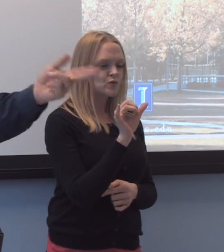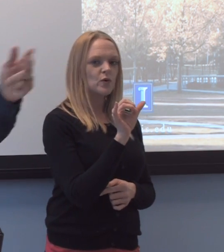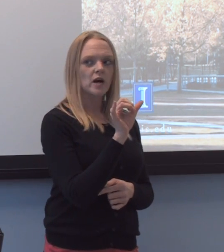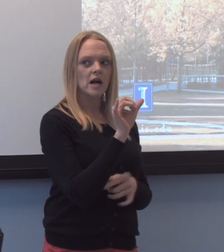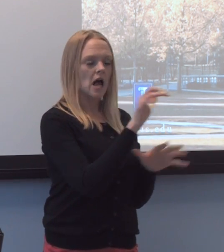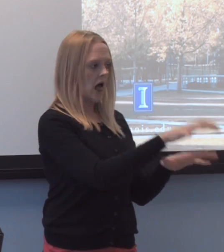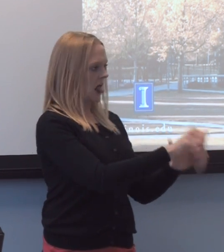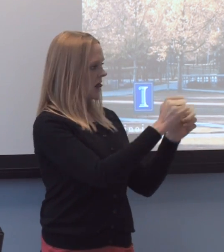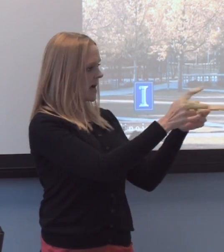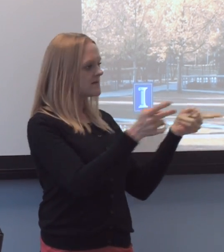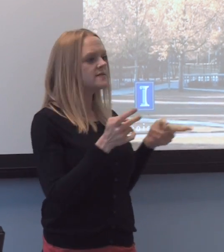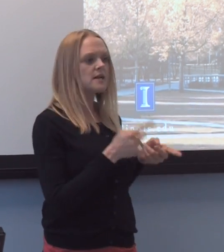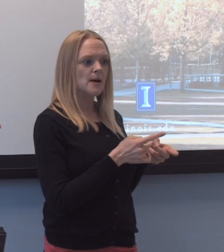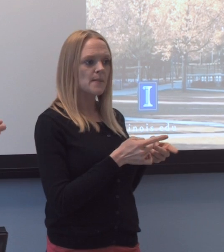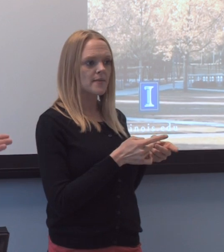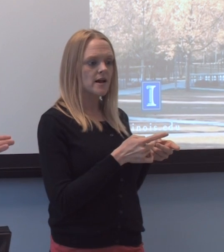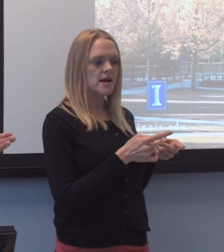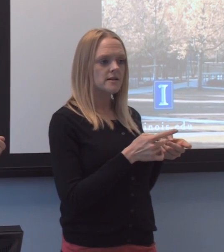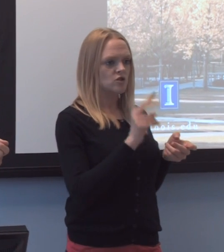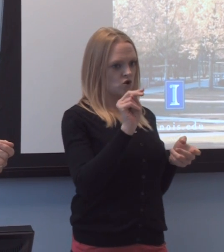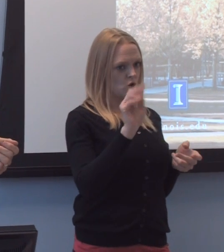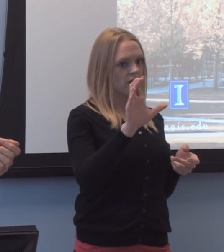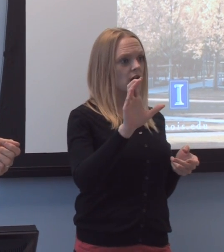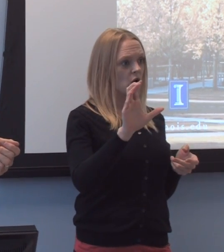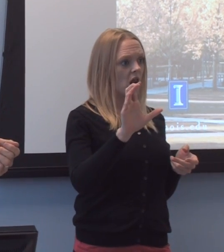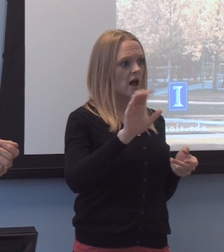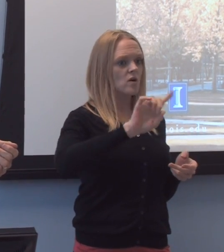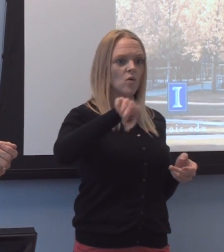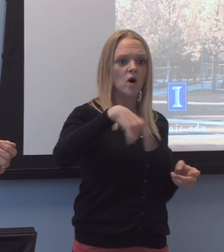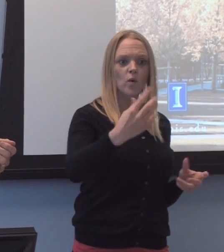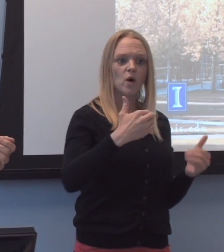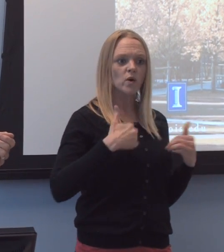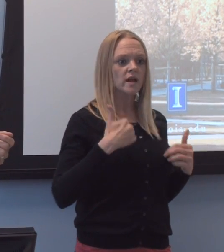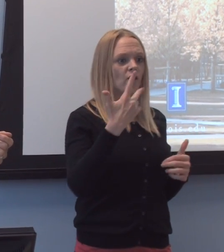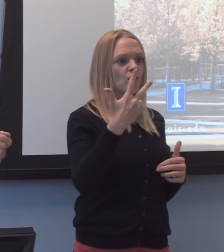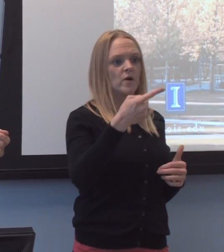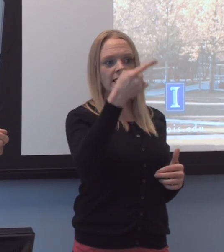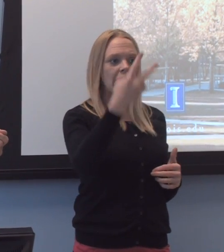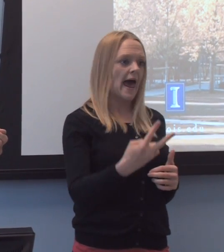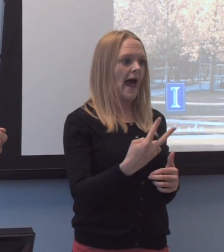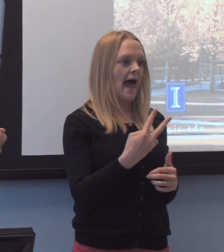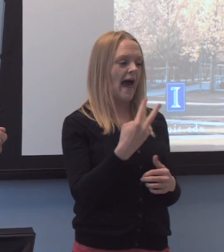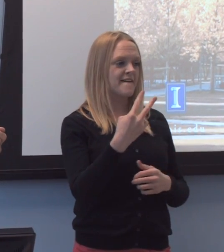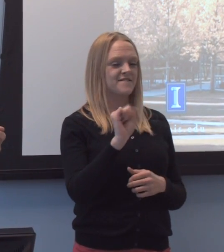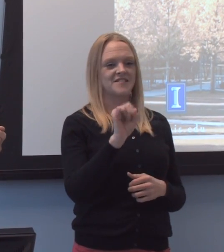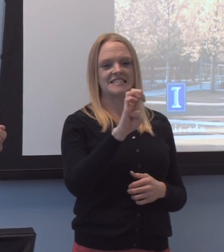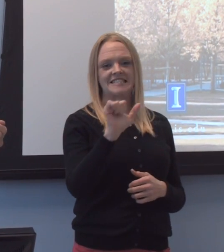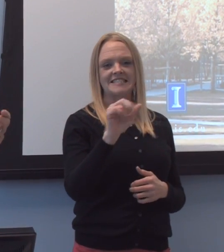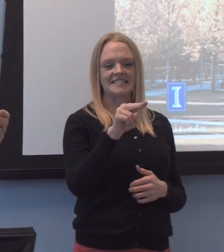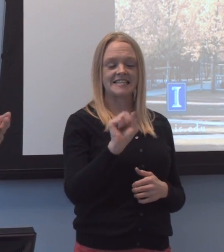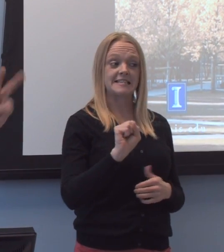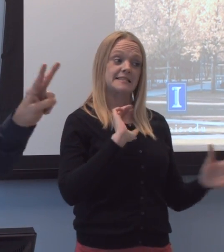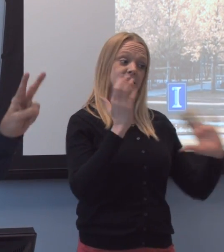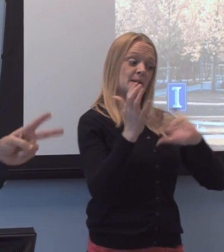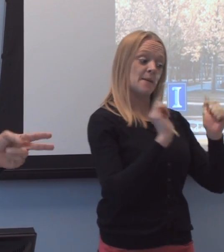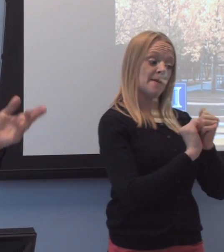a place not, uh, certainly-North Carolina, where we only had three and a half seasons, compared to Illinois that has two.